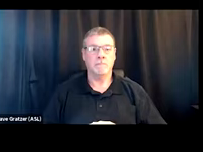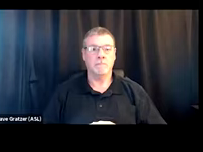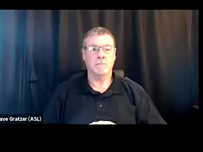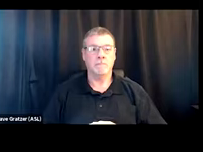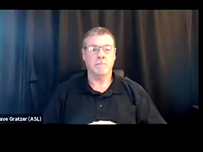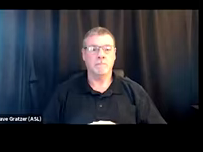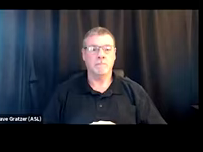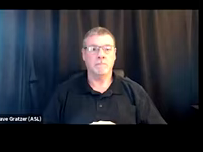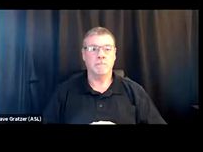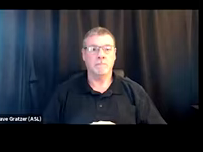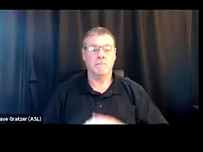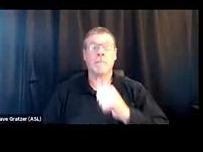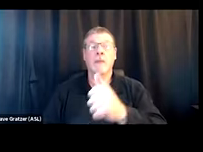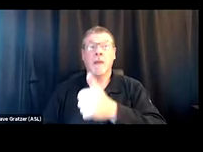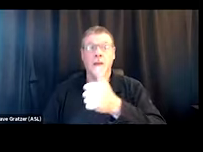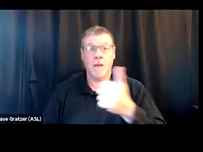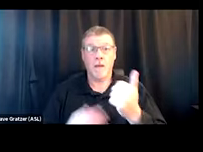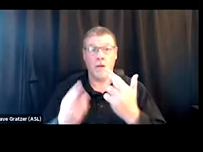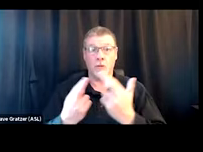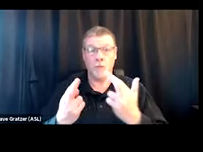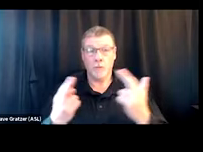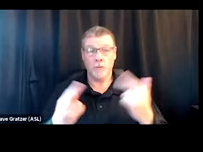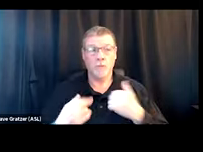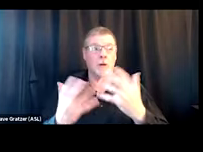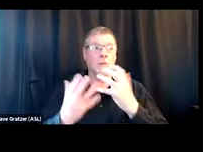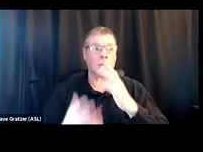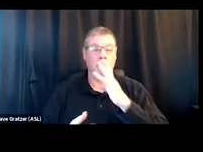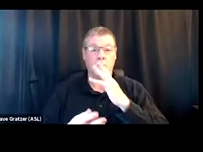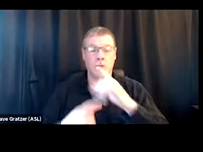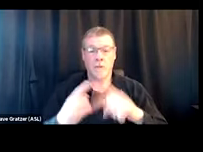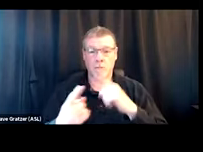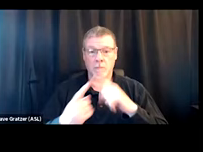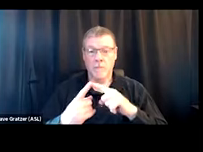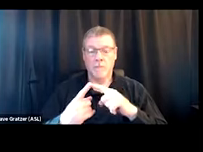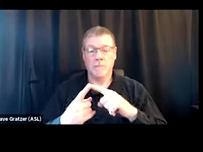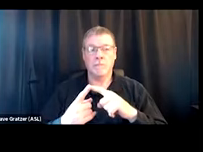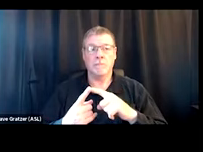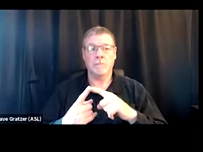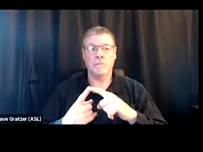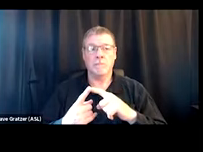The other resources I want to continue to talk about, to expand more specifically, like,